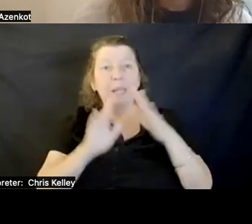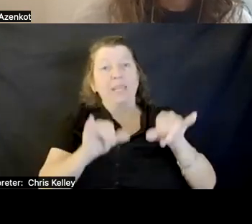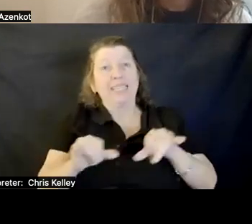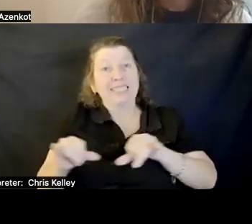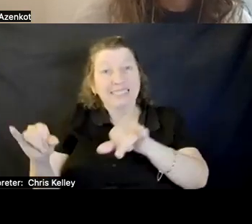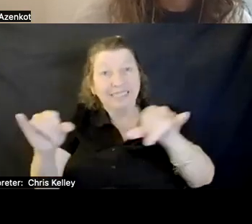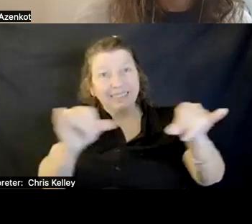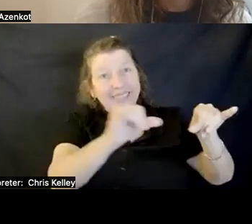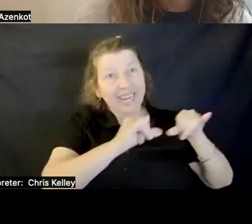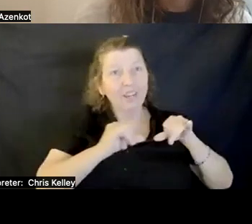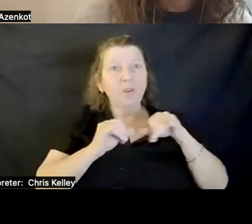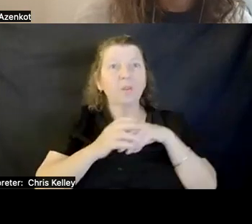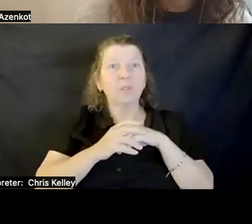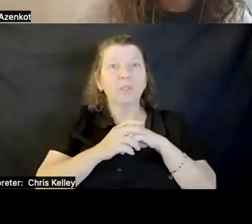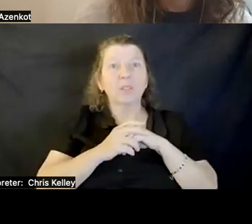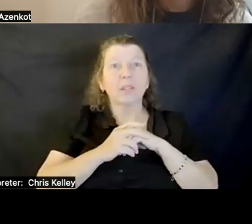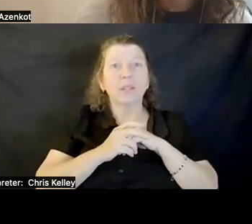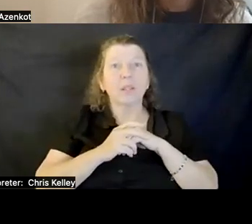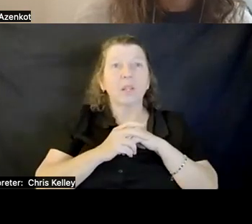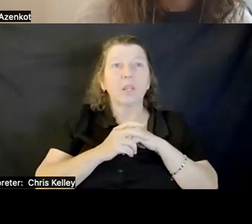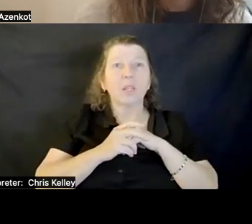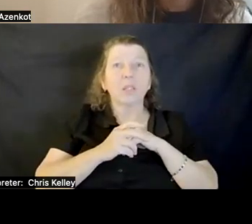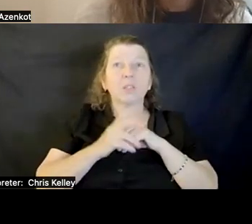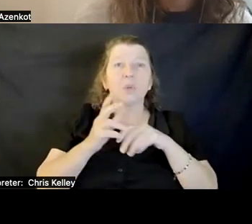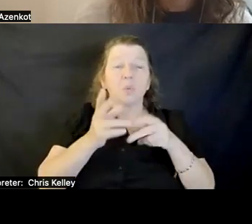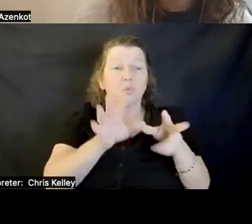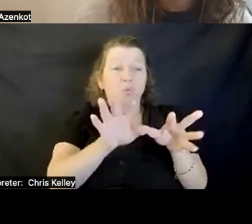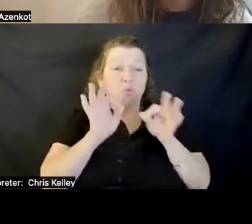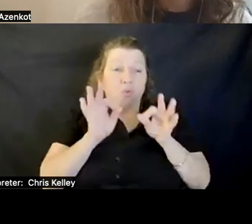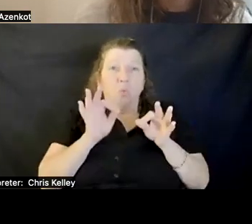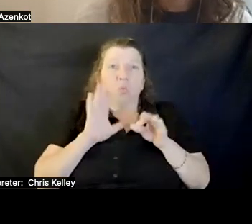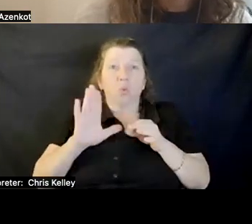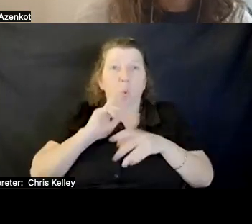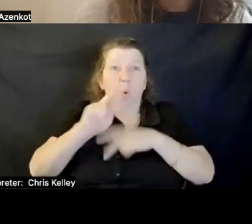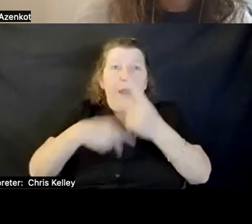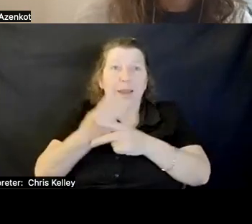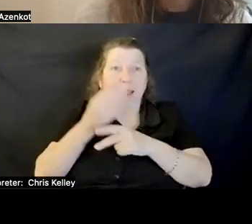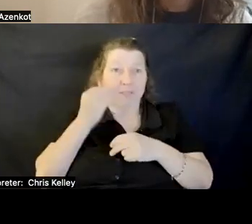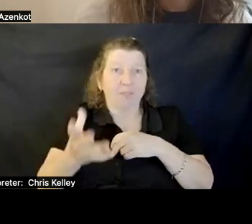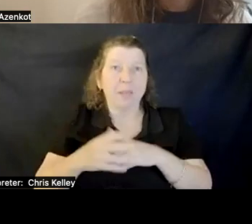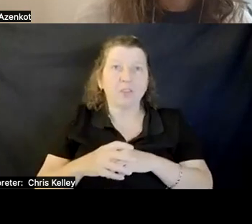TELL WHICH KIND OF INFORMATION YOU ARE AFTER. LOOKING FOR SPECIFIC THINGS,